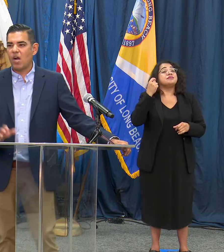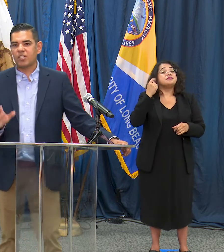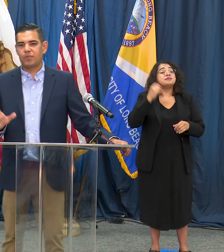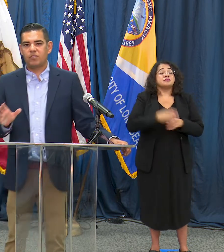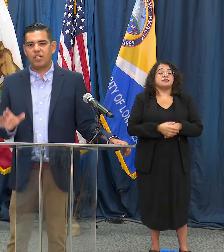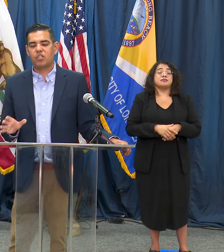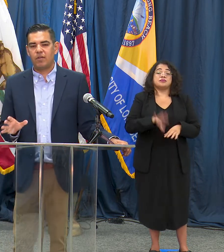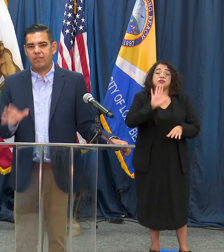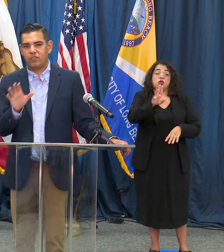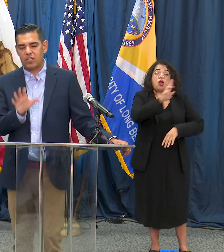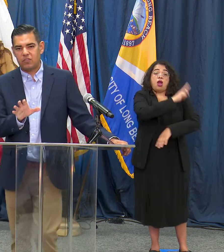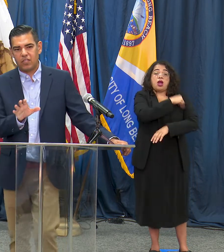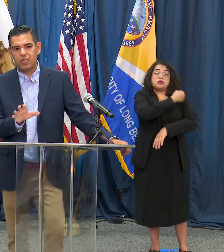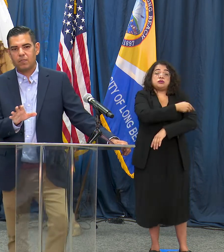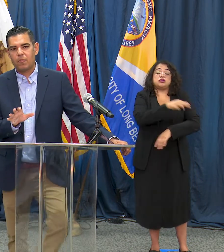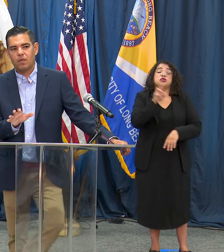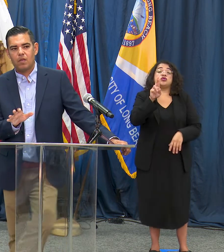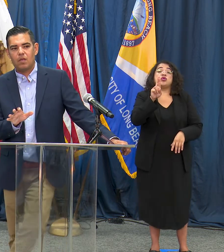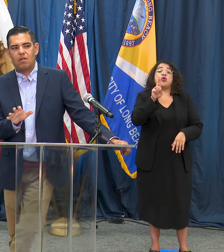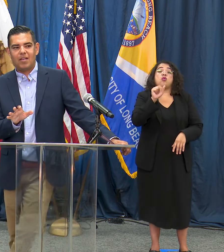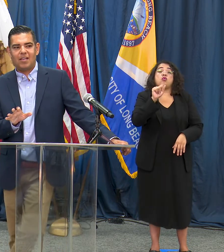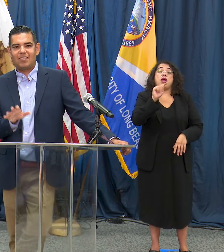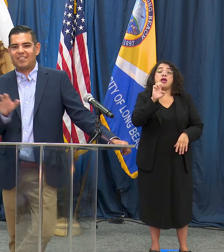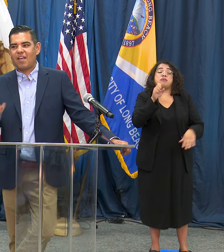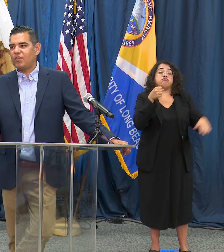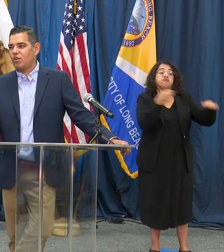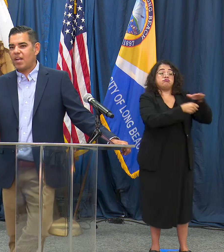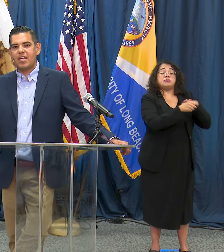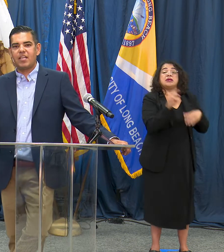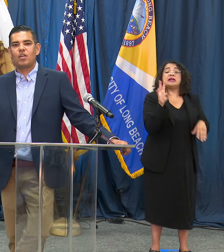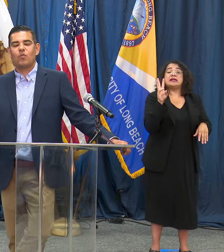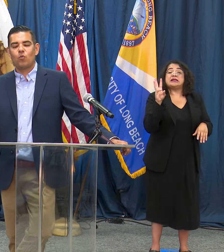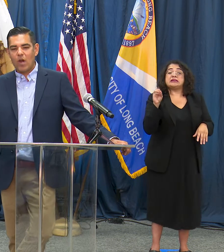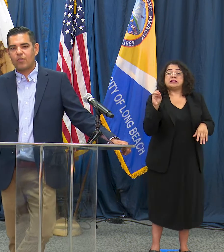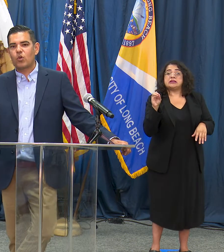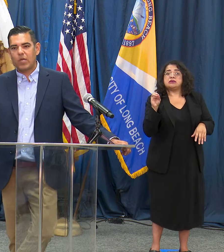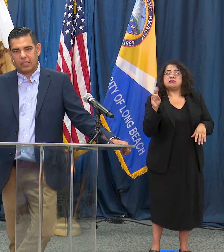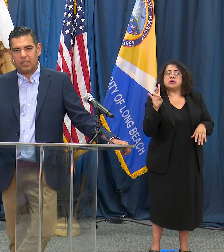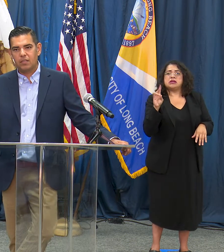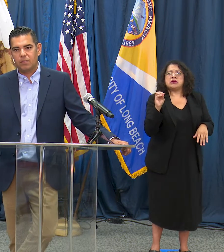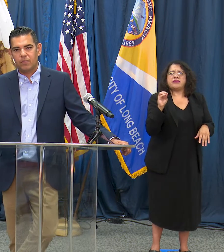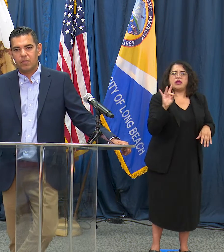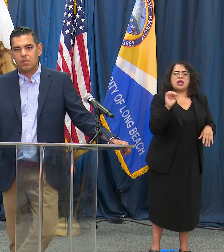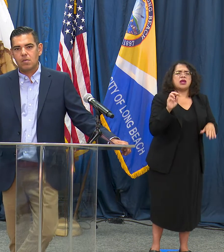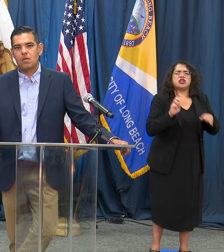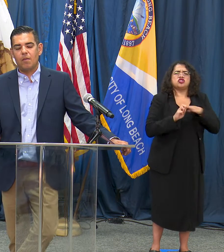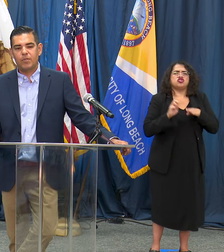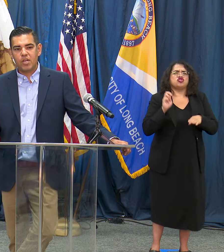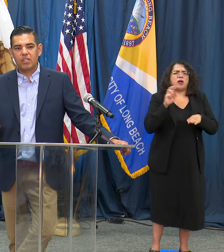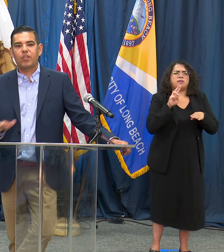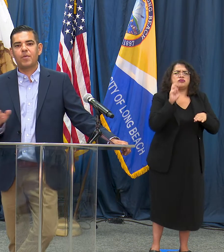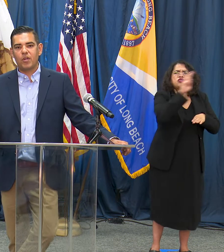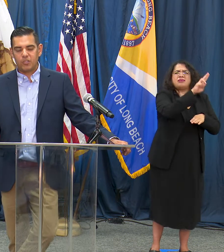hospitalization rate of 60 to 70 or 80 rather quickly, particularly if community